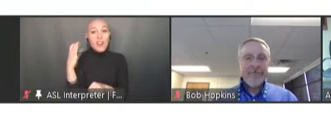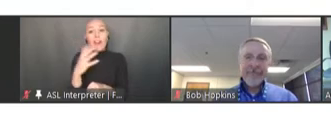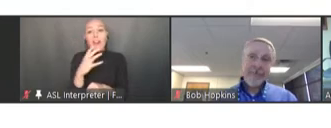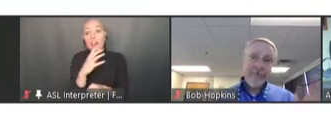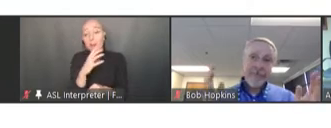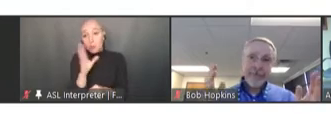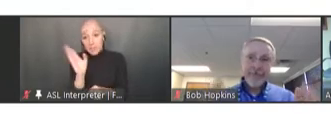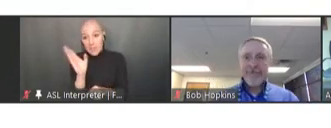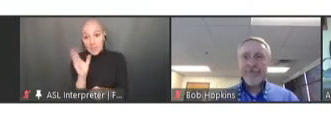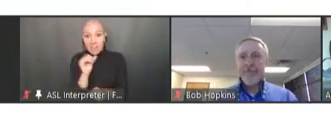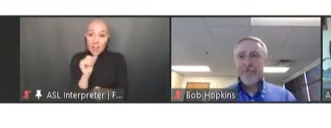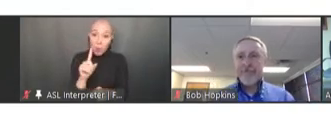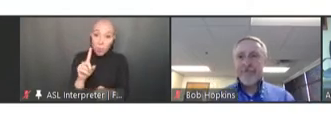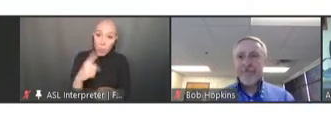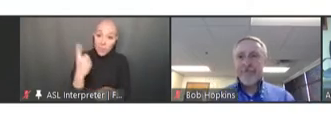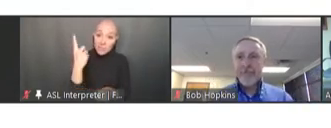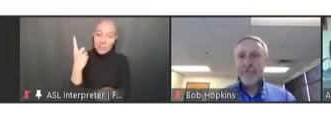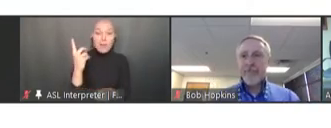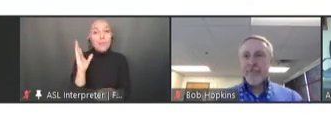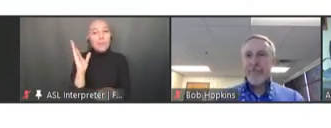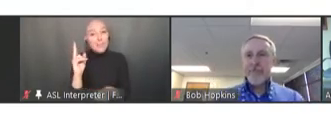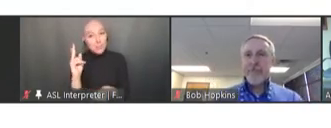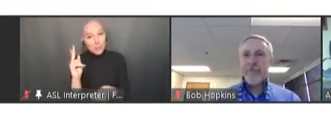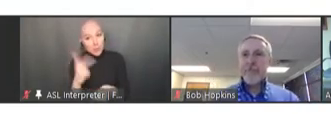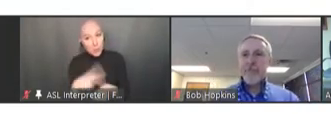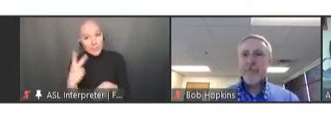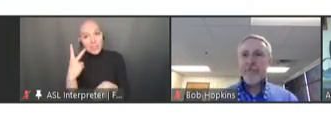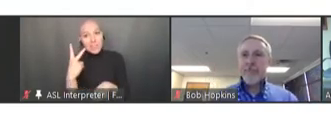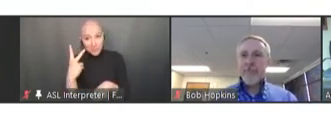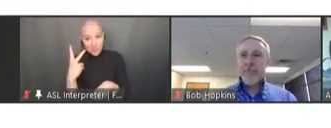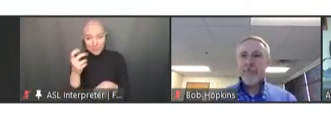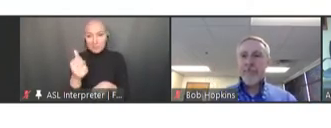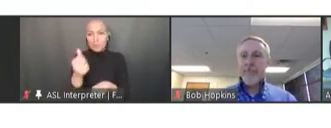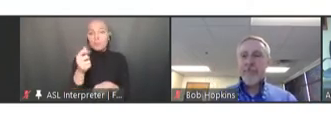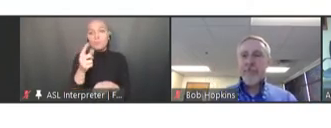He really is instrumental in guiding NVAC over the past several years, and I'm very